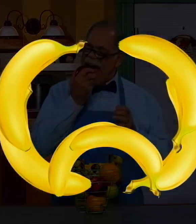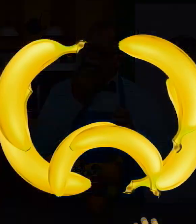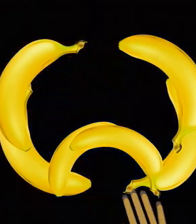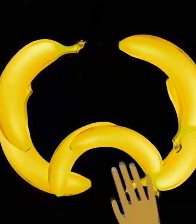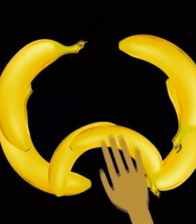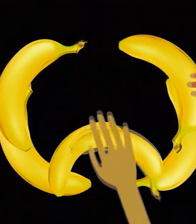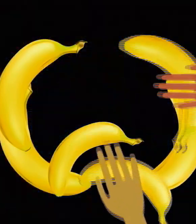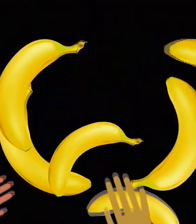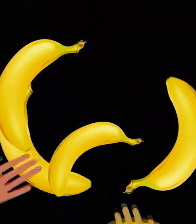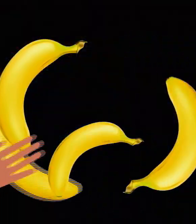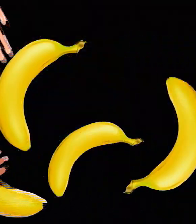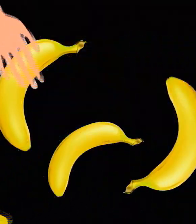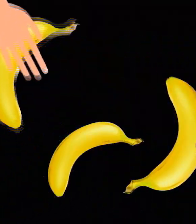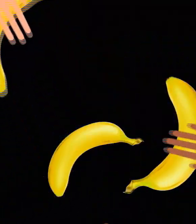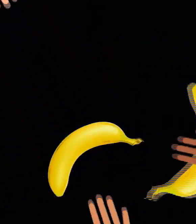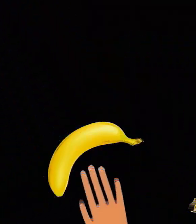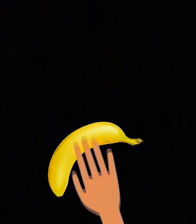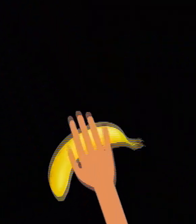YAAAAAY!!